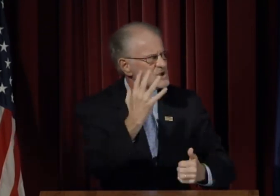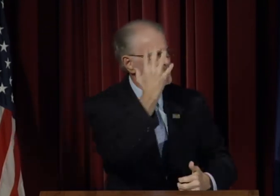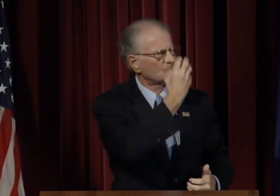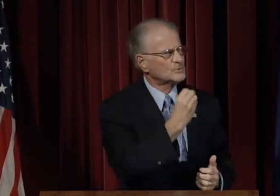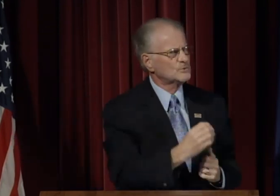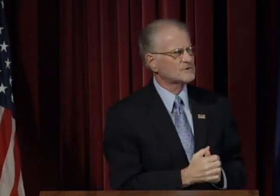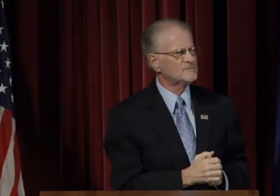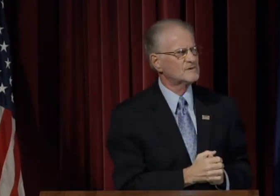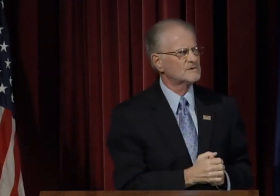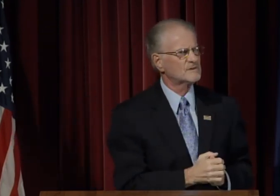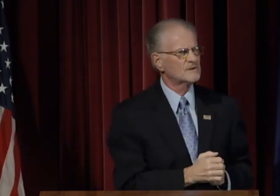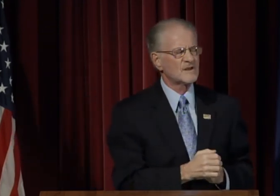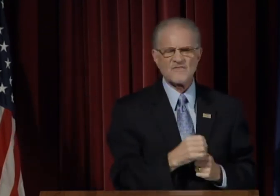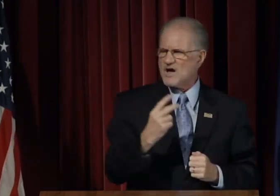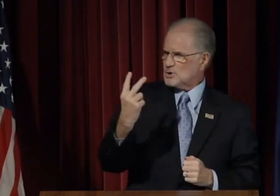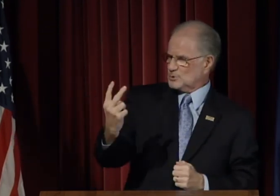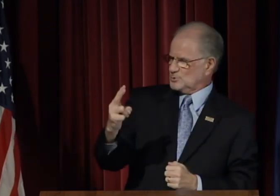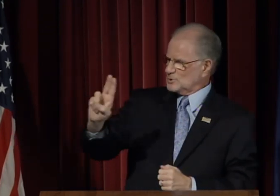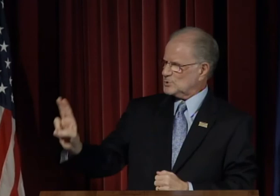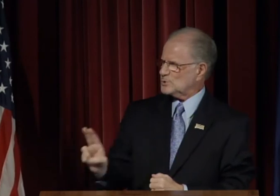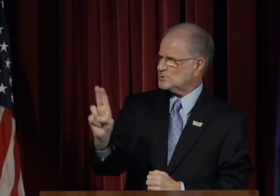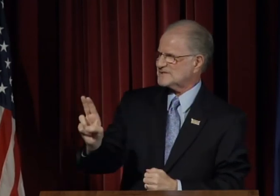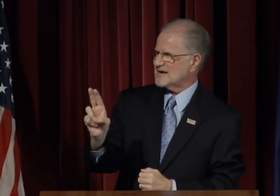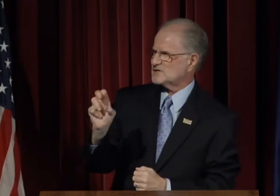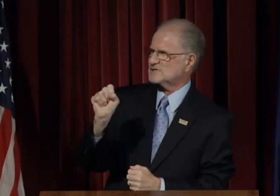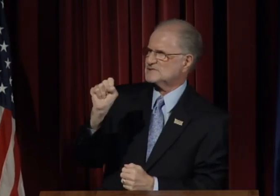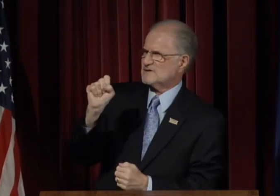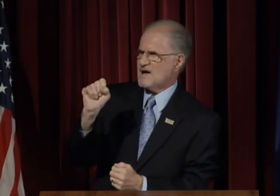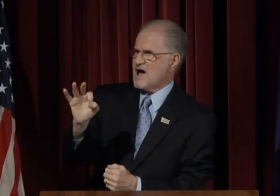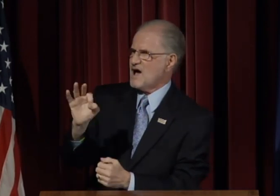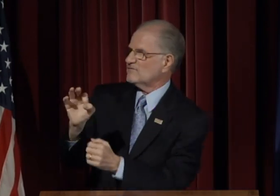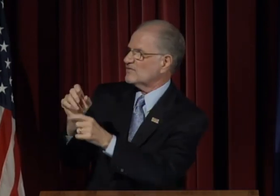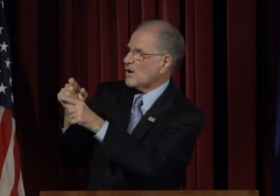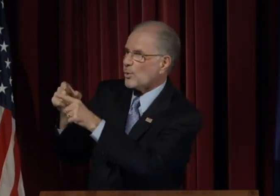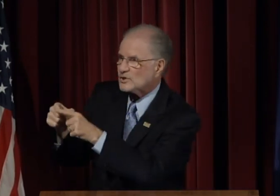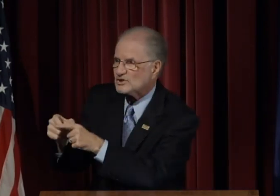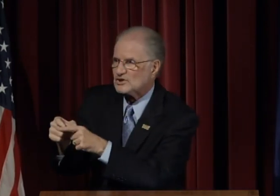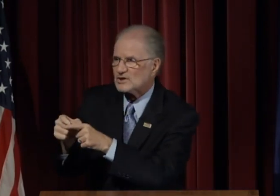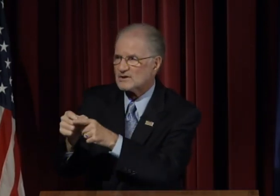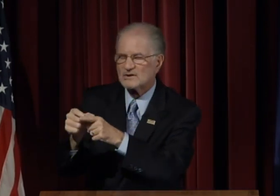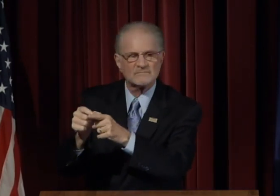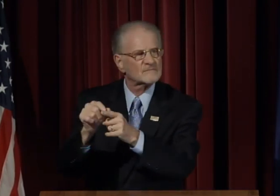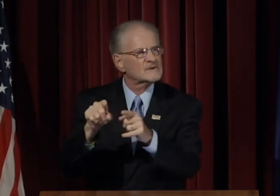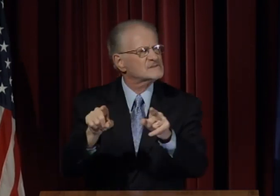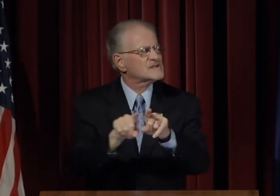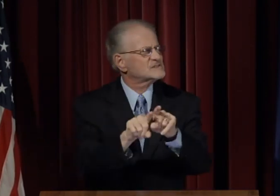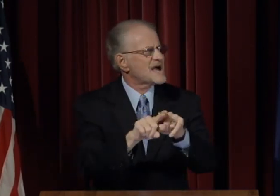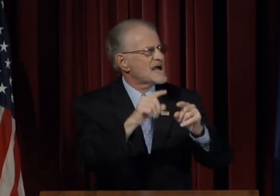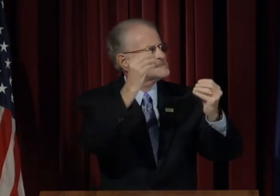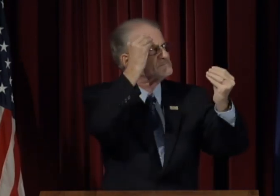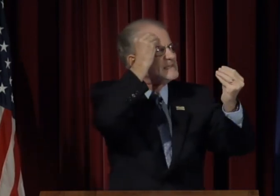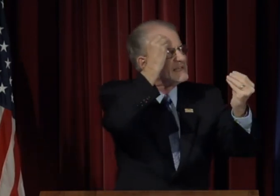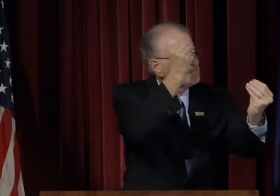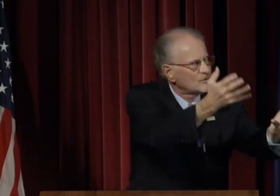These usages of the word, meaning "information" and as meaning "important" reflect